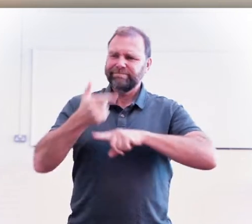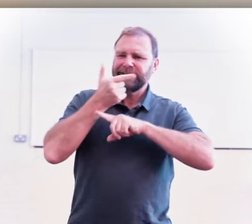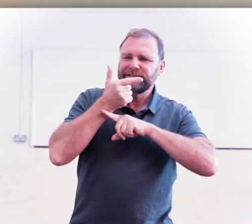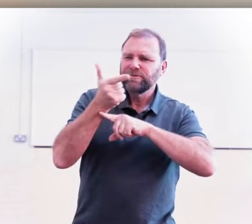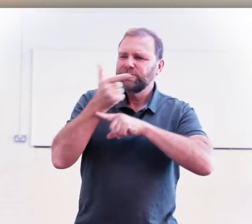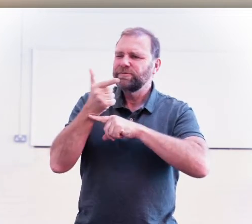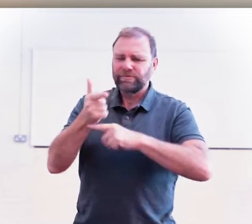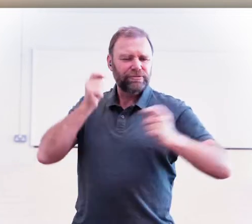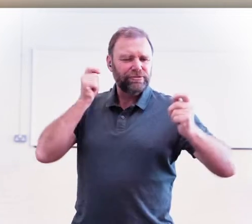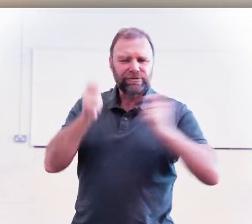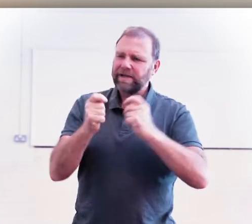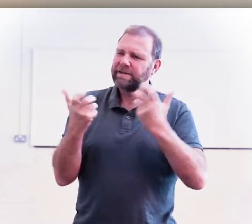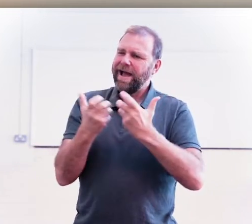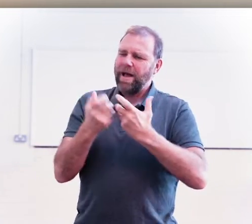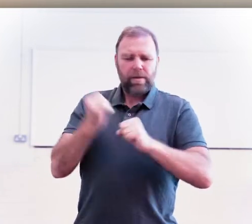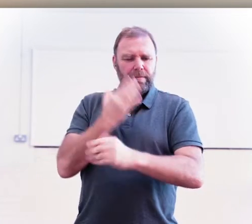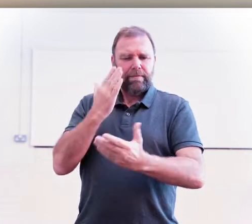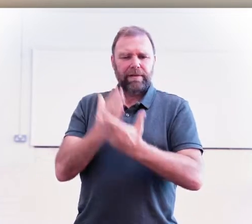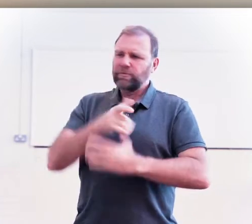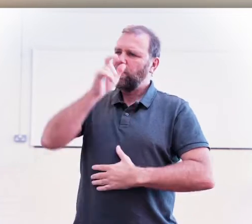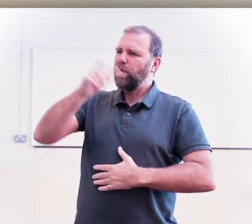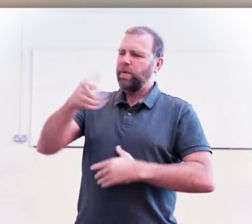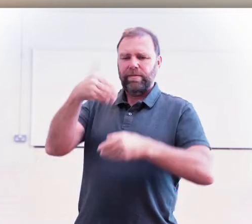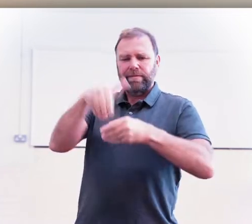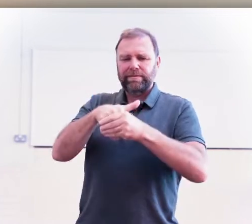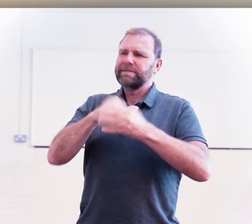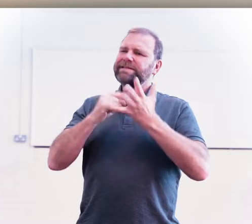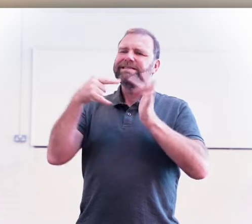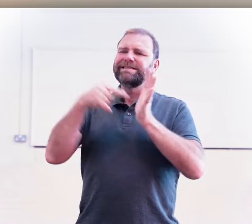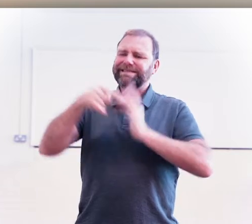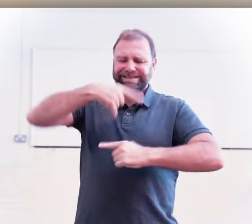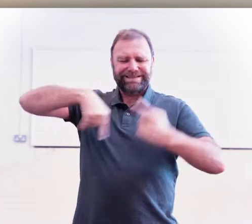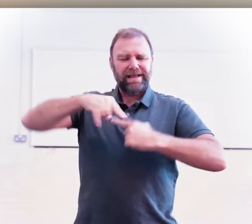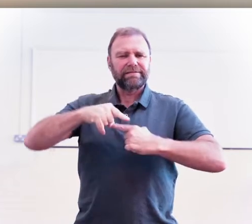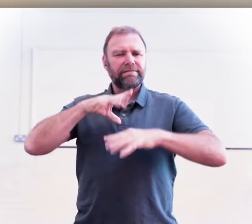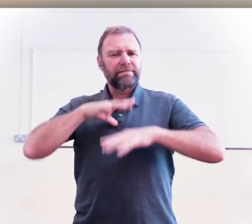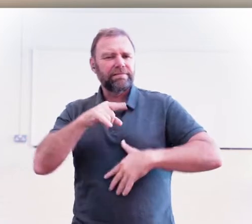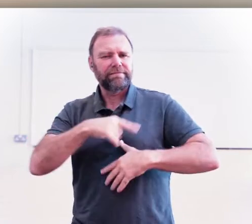a cael awyrgylch sy’n groesawgar ar set, (and having a welcoming atmosphere on set,) a’r un o’r pethau odd yn ddiddorol wrth weithio (and one of the interesting things was just listening)